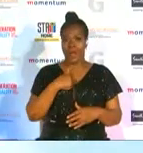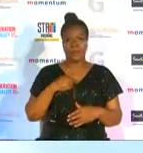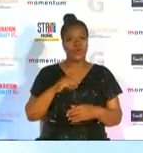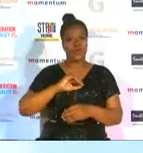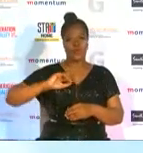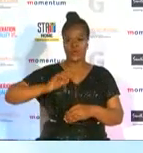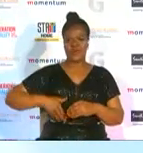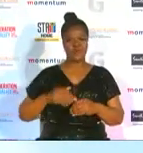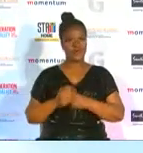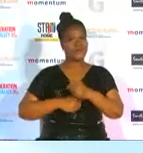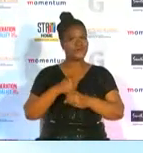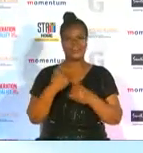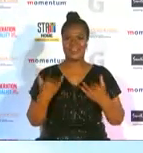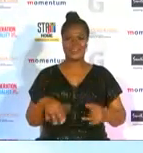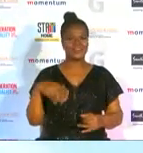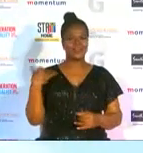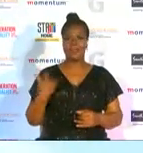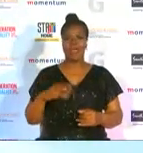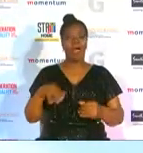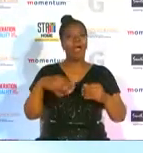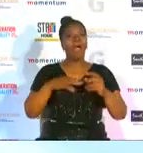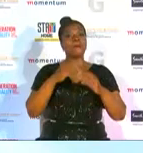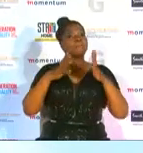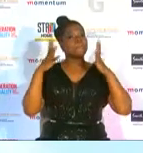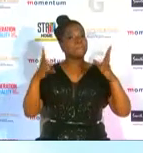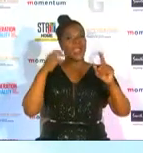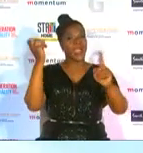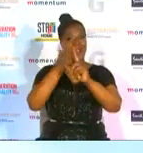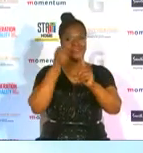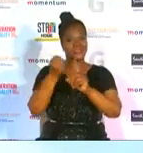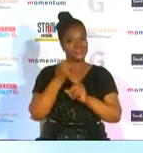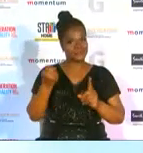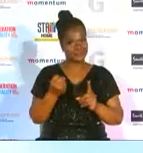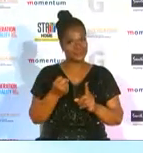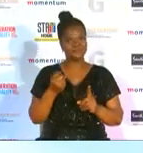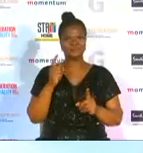the biggest you know so that means that in the work that we are putting out there um it's really empowering to other young